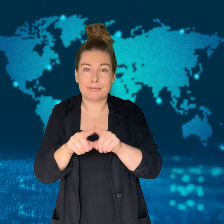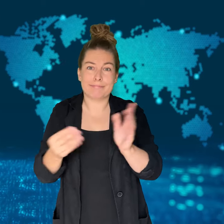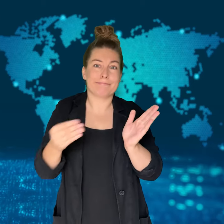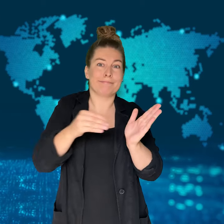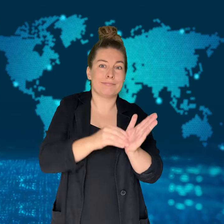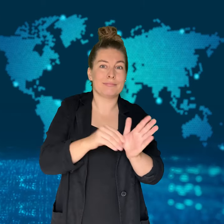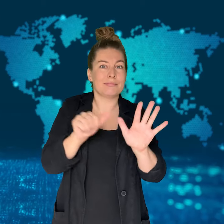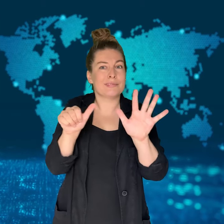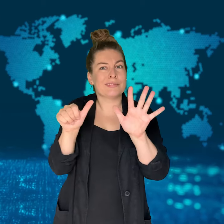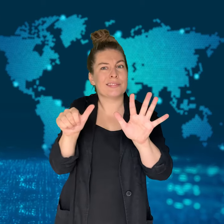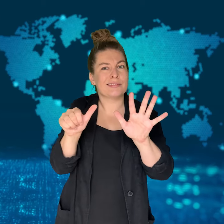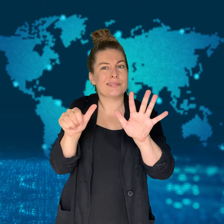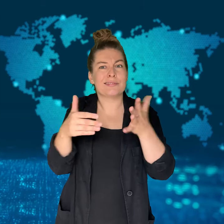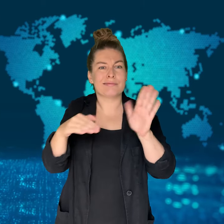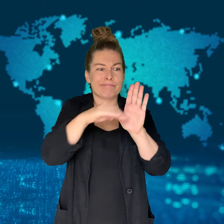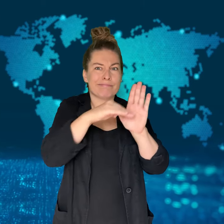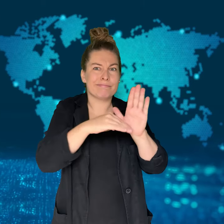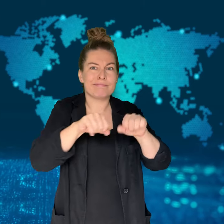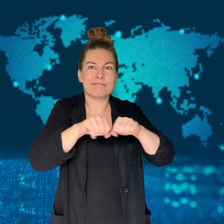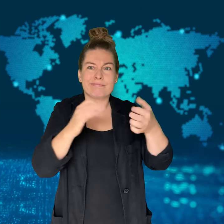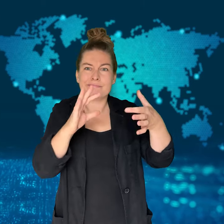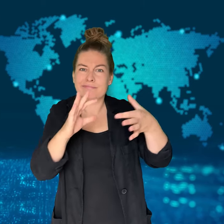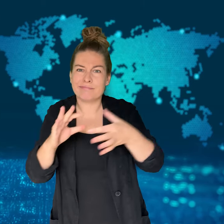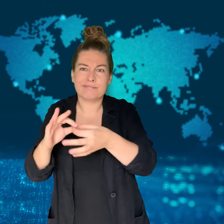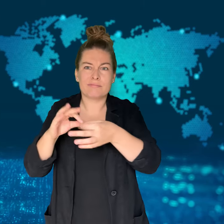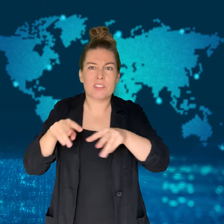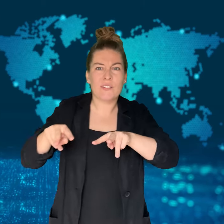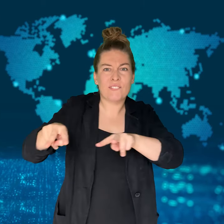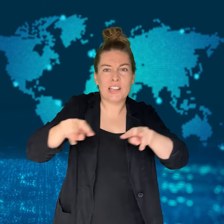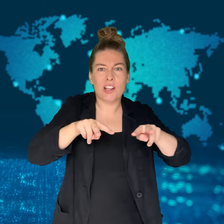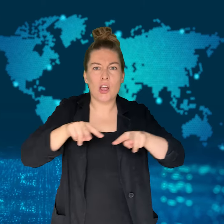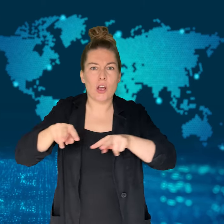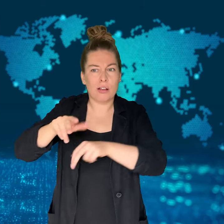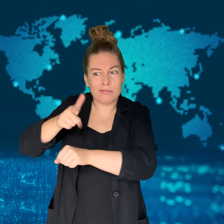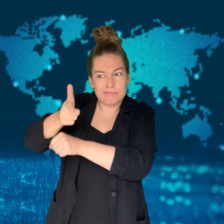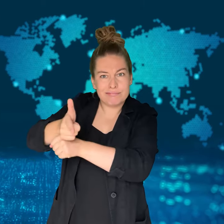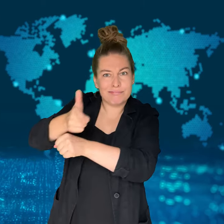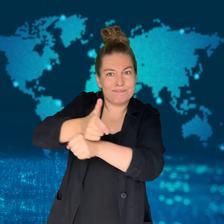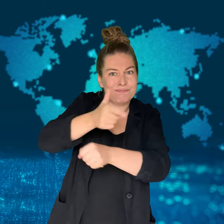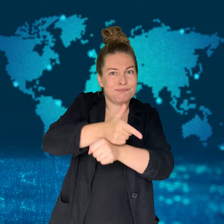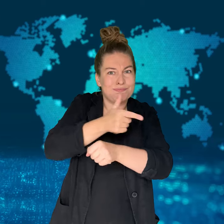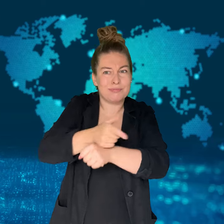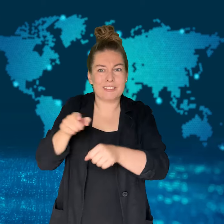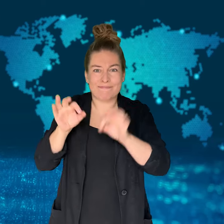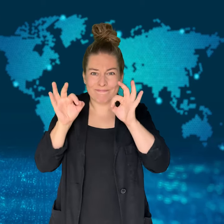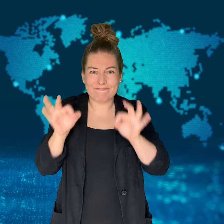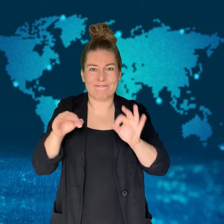Mao was born to a wealthy family and was well-educated.